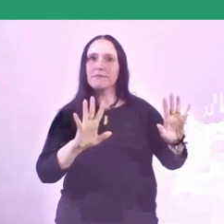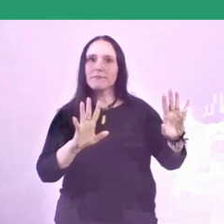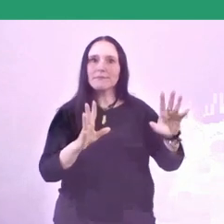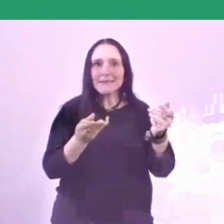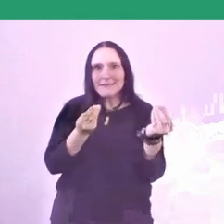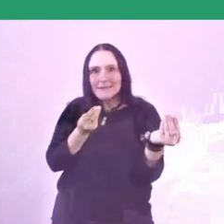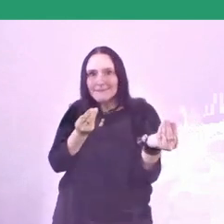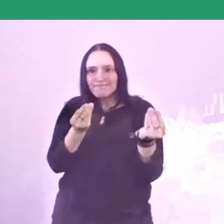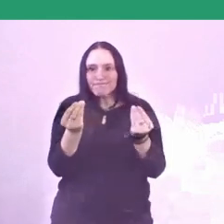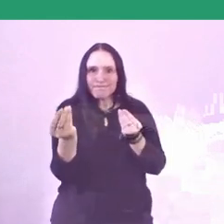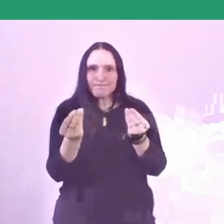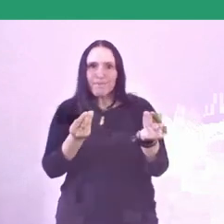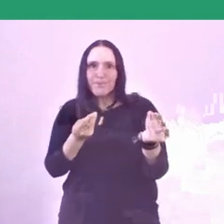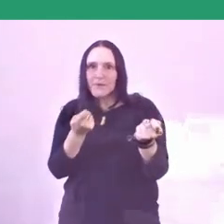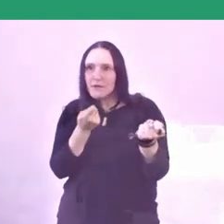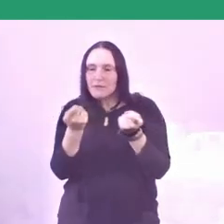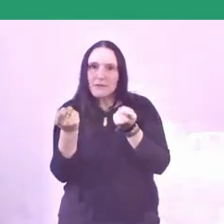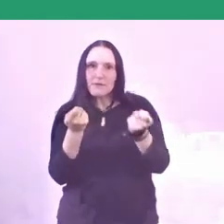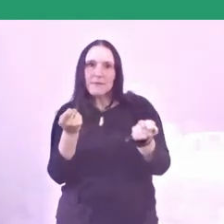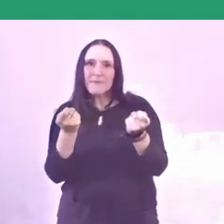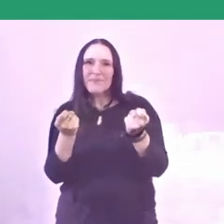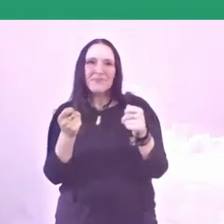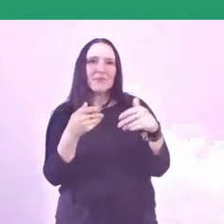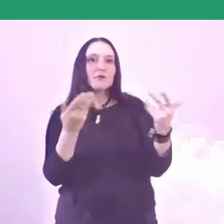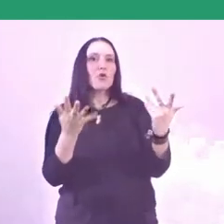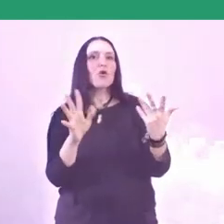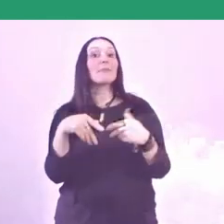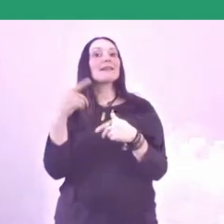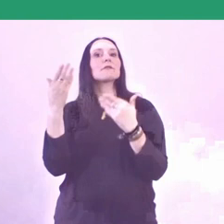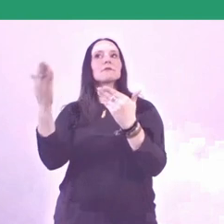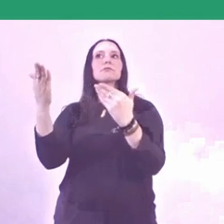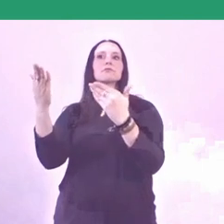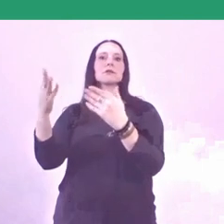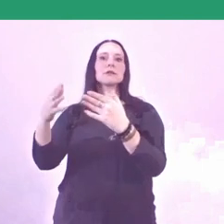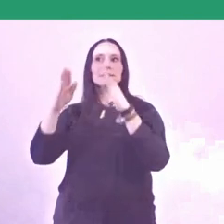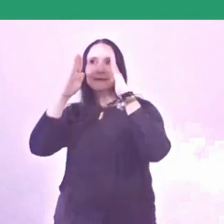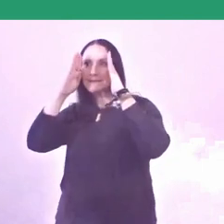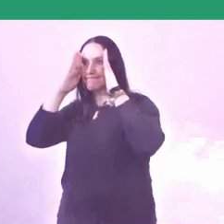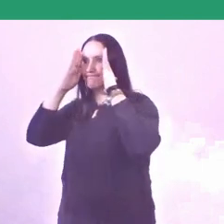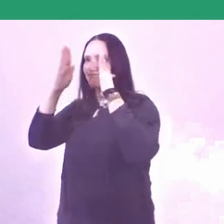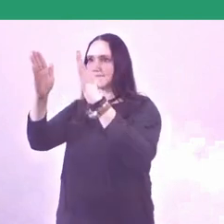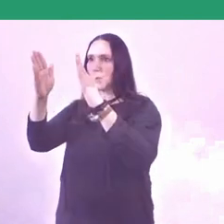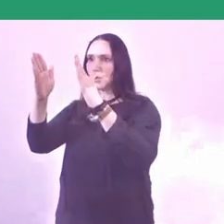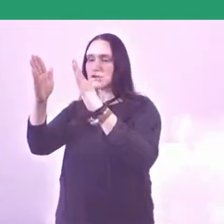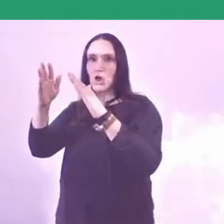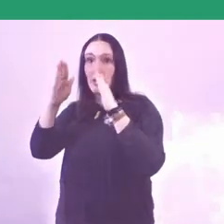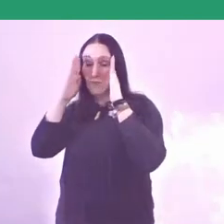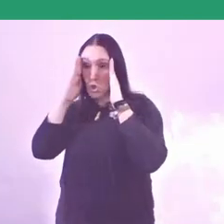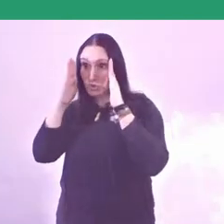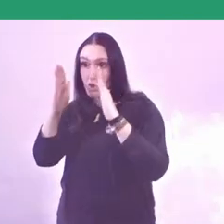against the people who are very religiously conservative. So there are many problems.